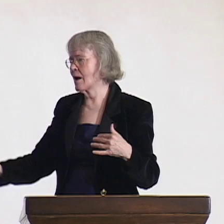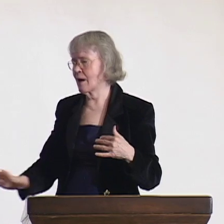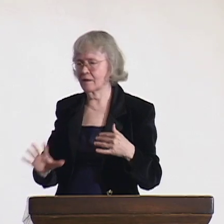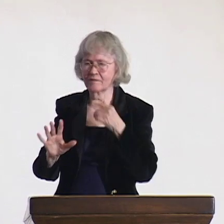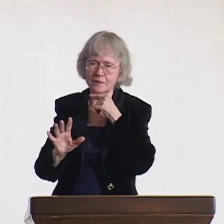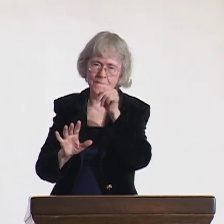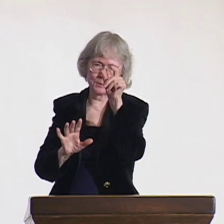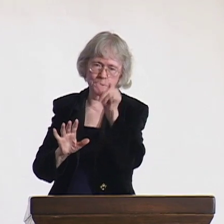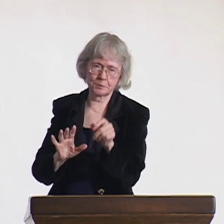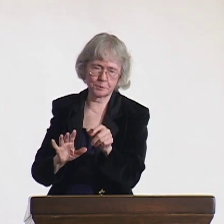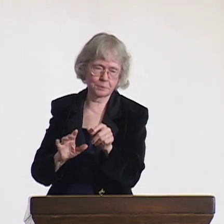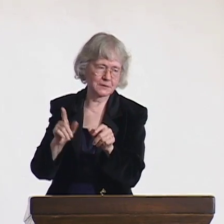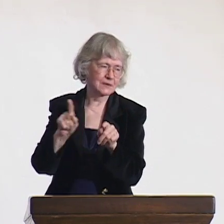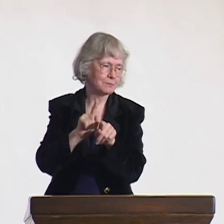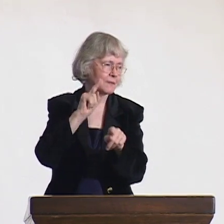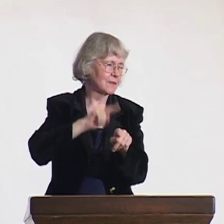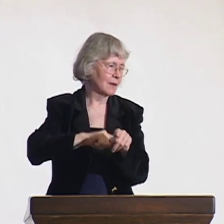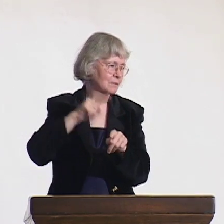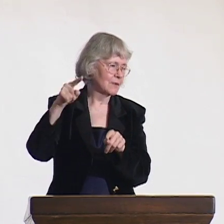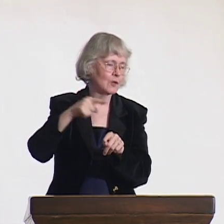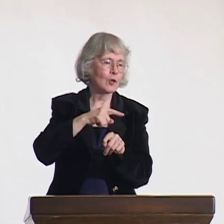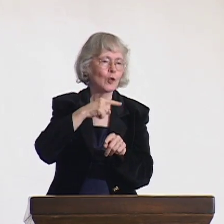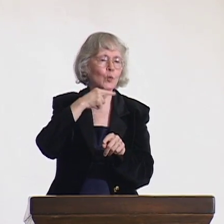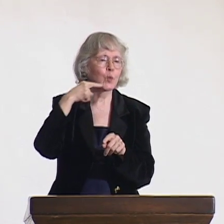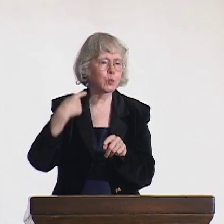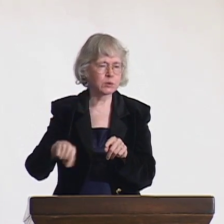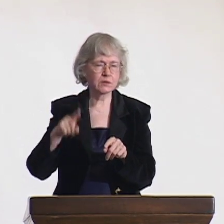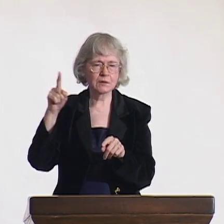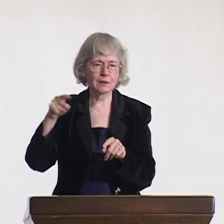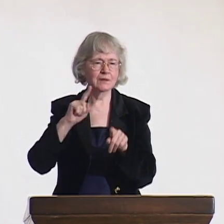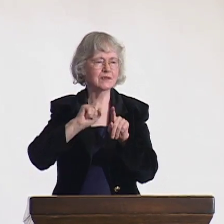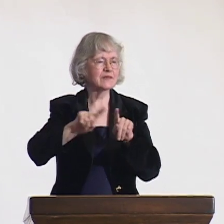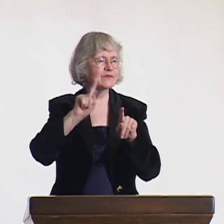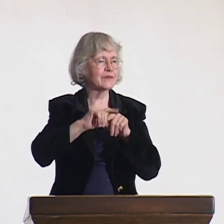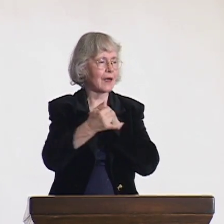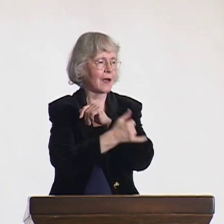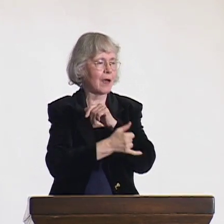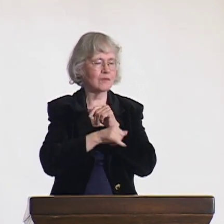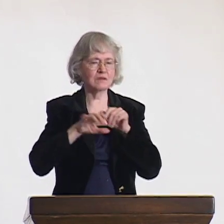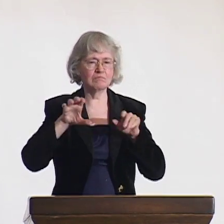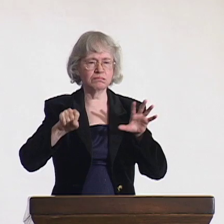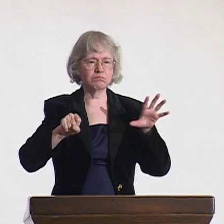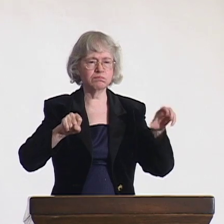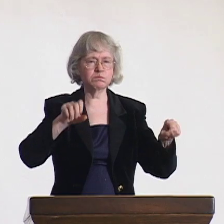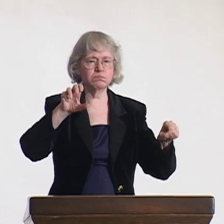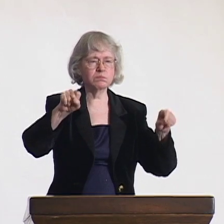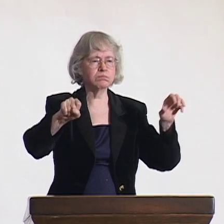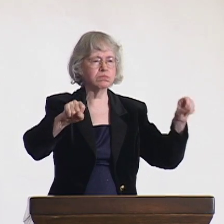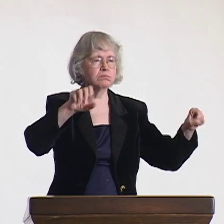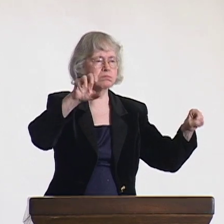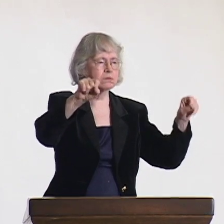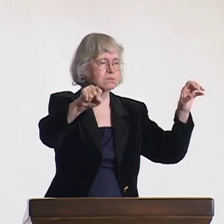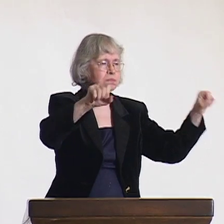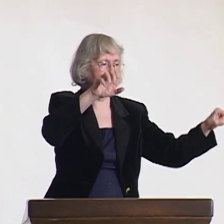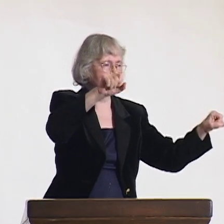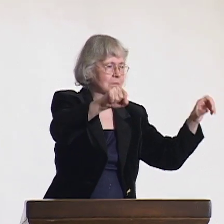I was born hearing. At this time in our complex history, Russia and Finland encountered a difficult time,